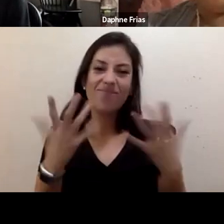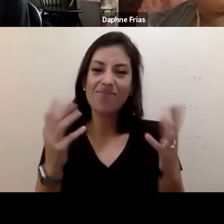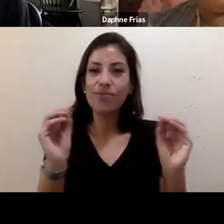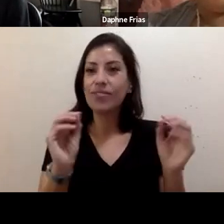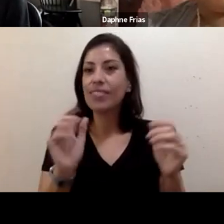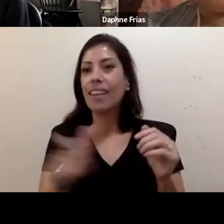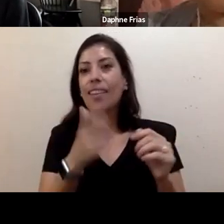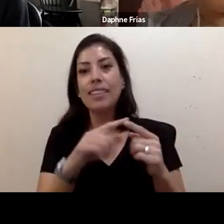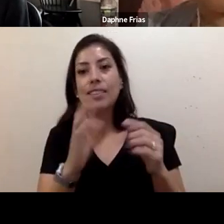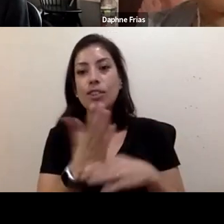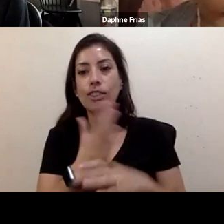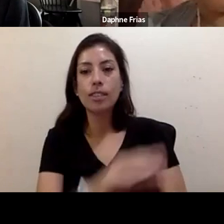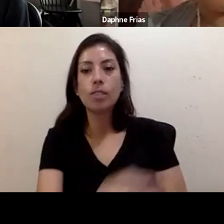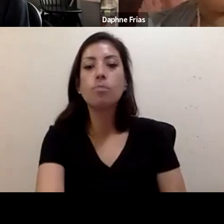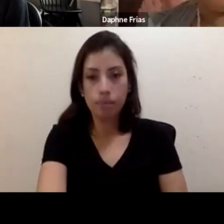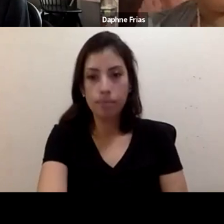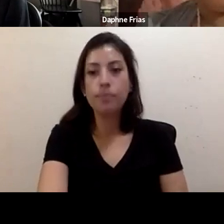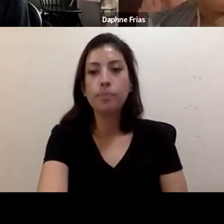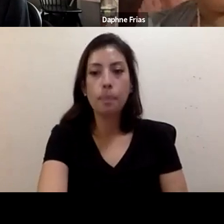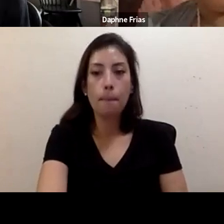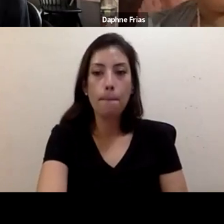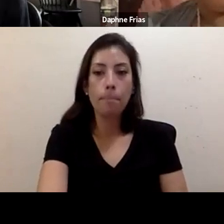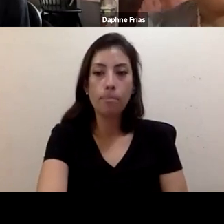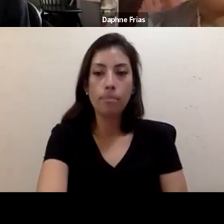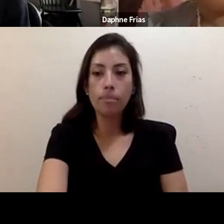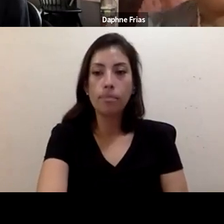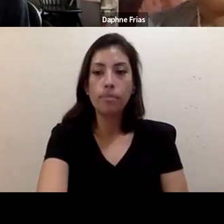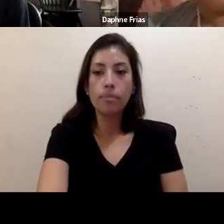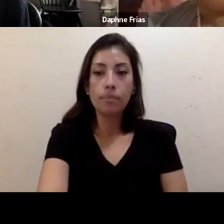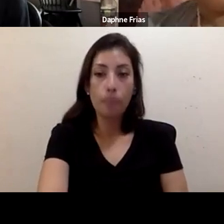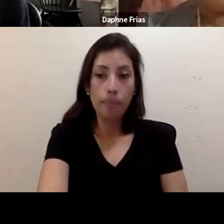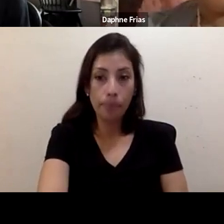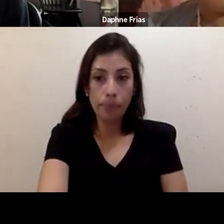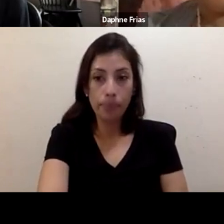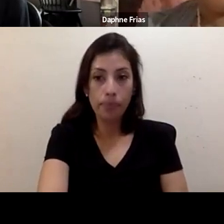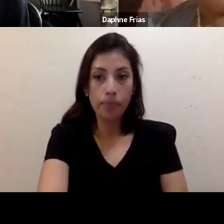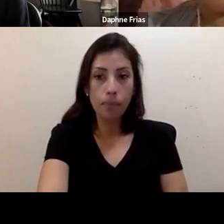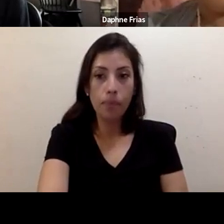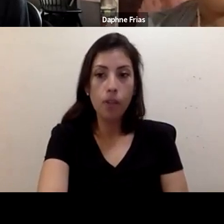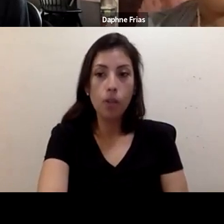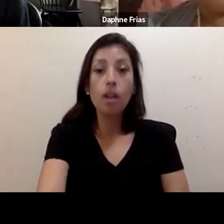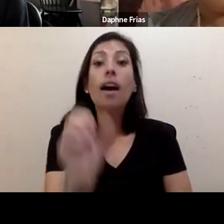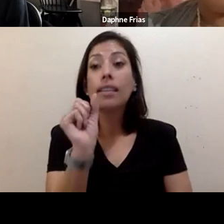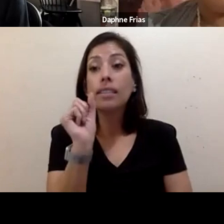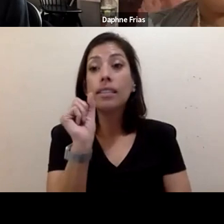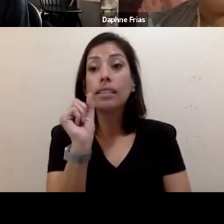but it's exciting and don't lose the opportunity to learn more about it. So it is. Dr. Orlando Munoz, Valerie Novack,